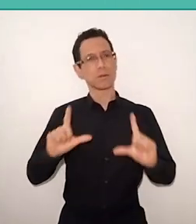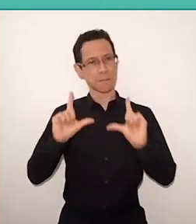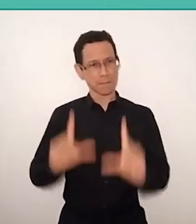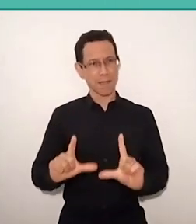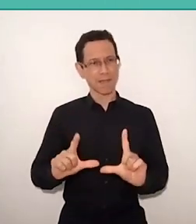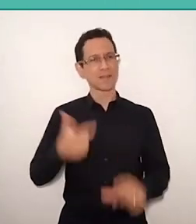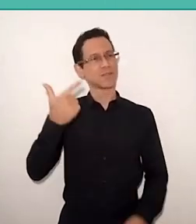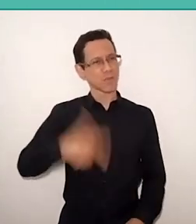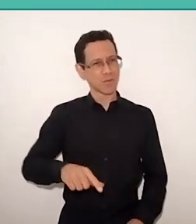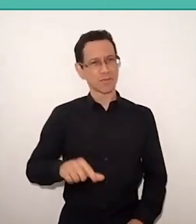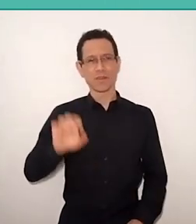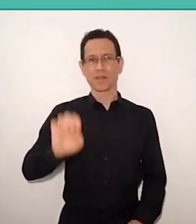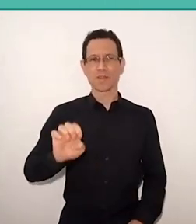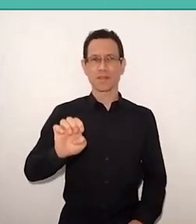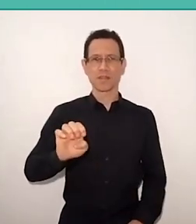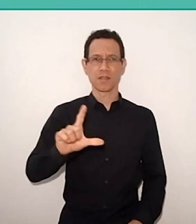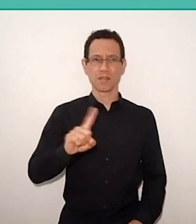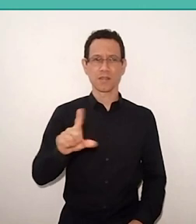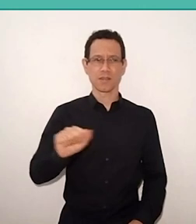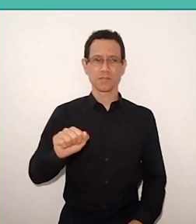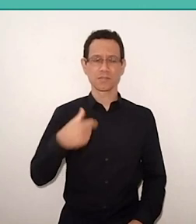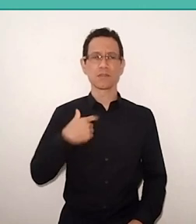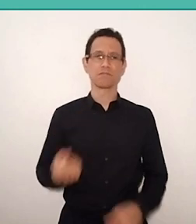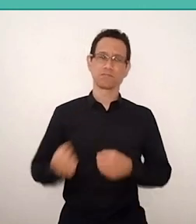"Elza, I recovered the reason for existence,